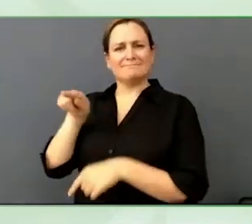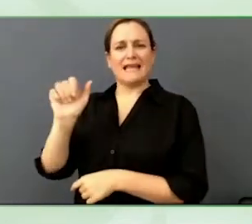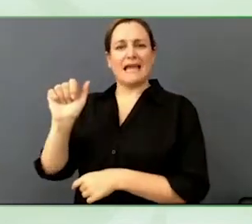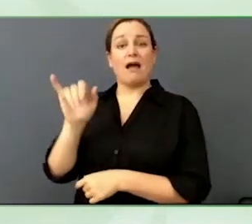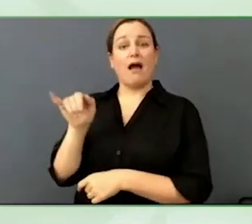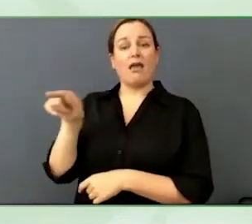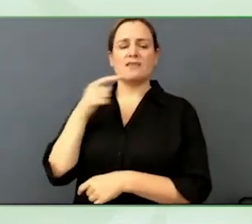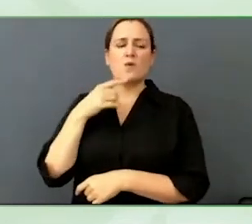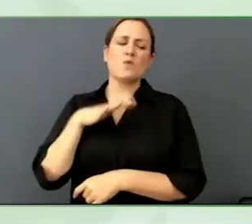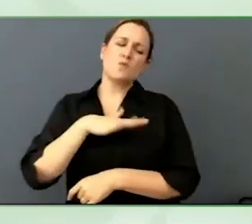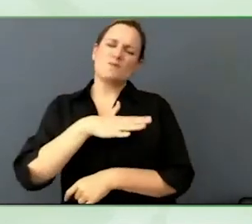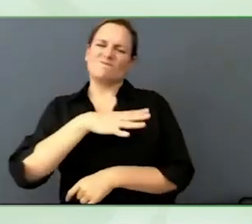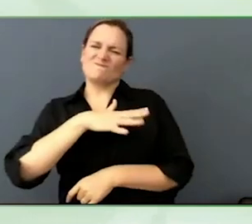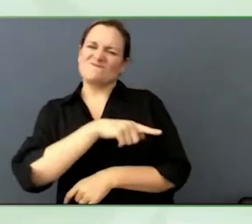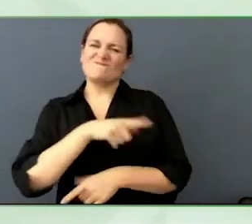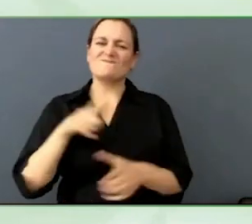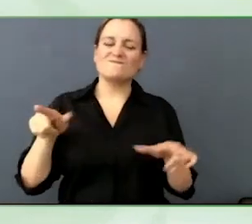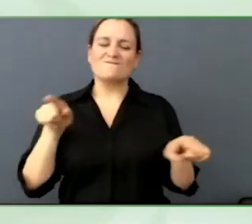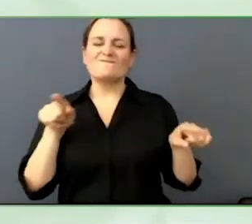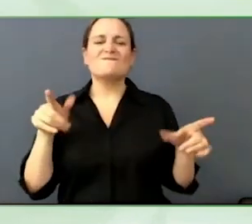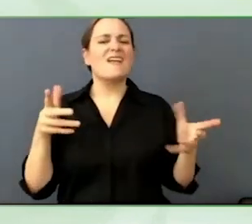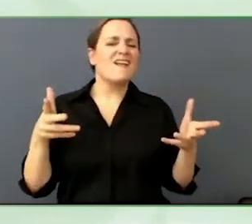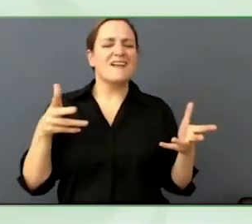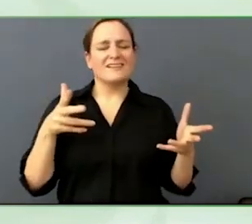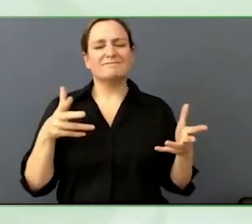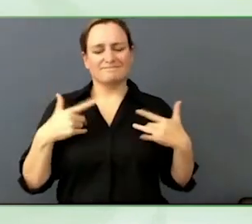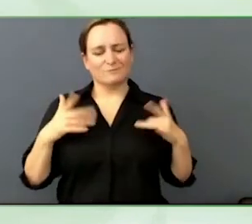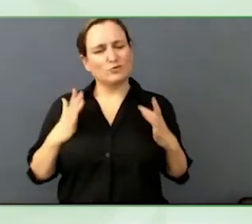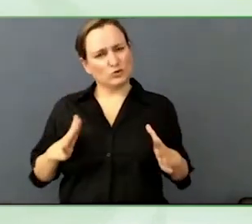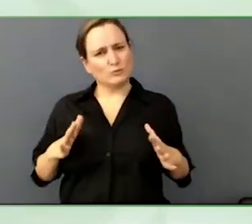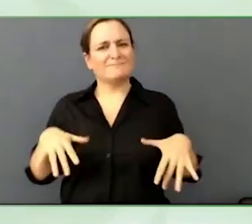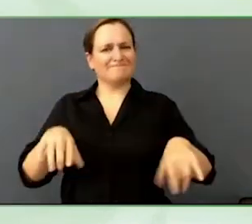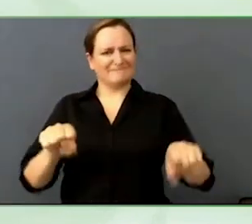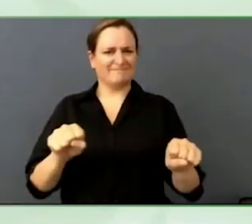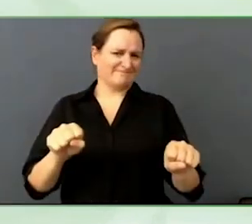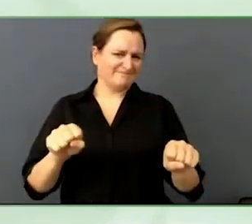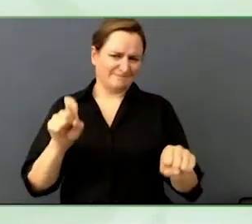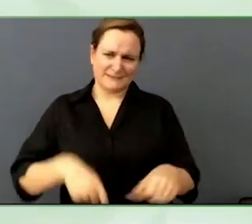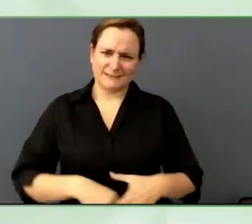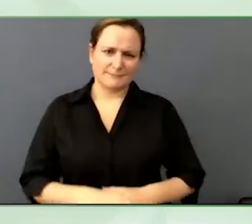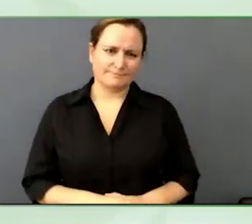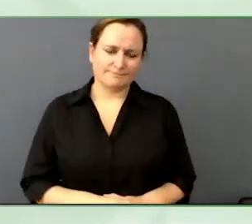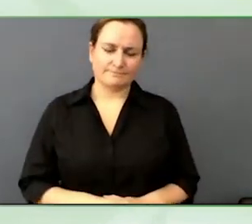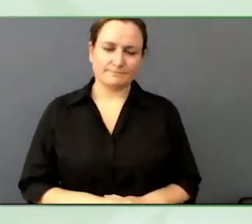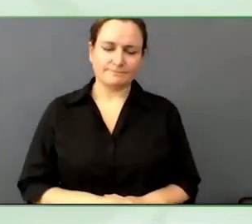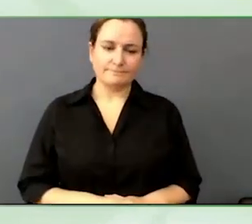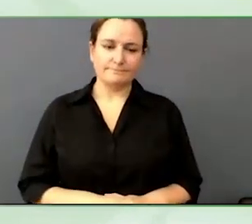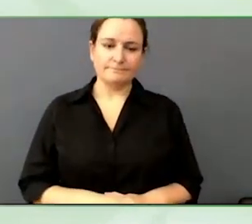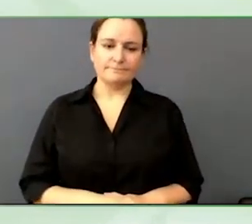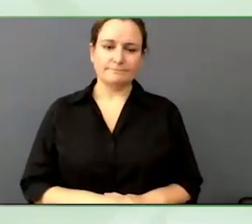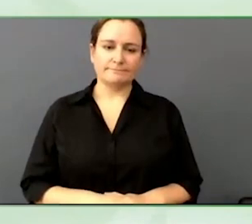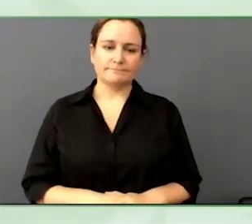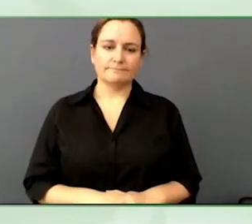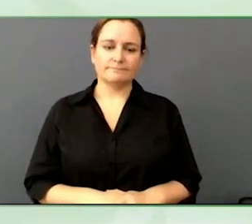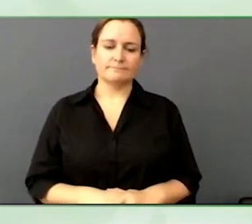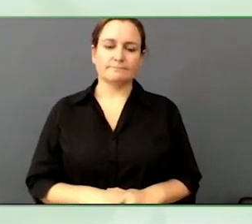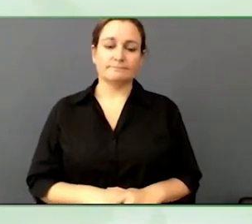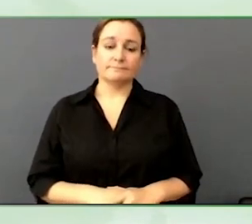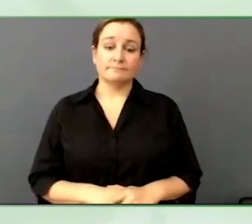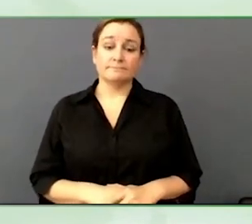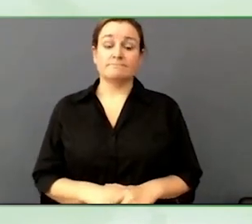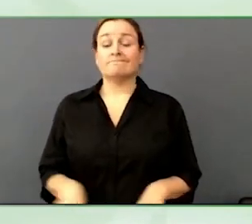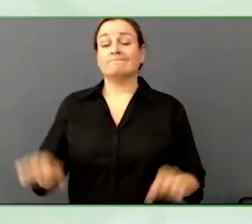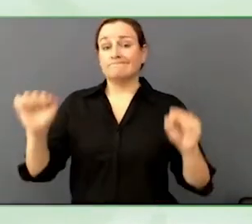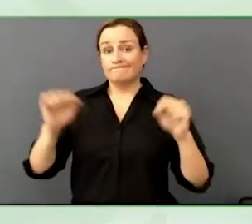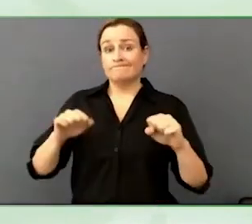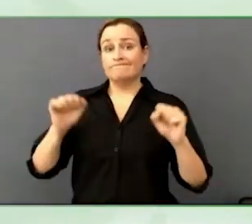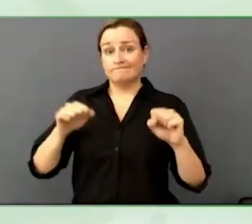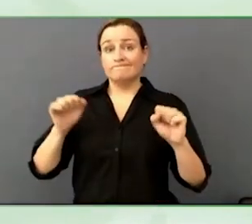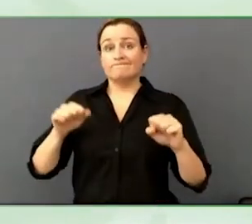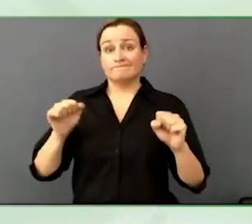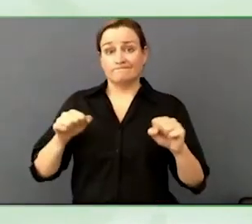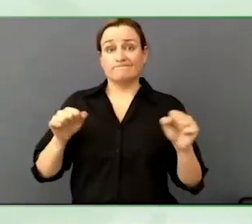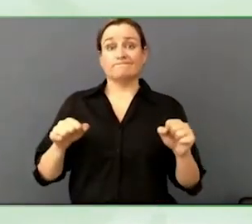I think any time technology can really create excitement, and there